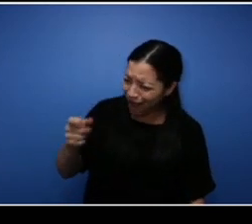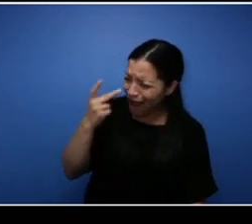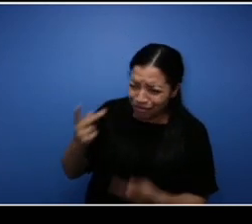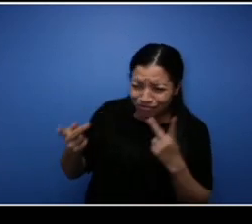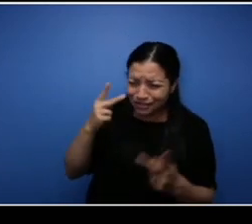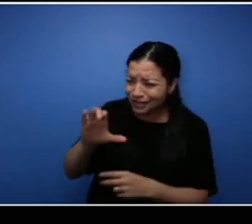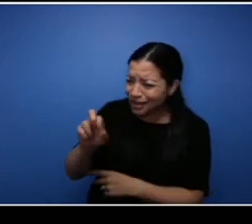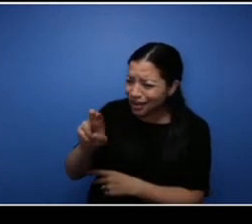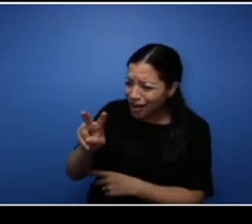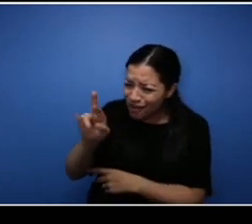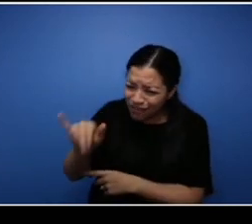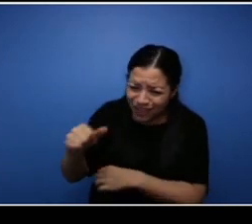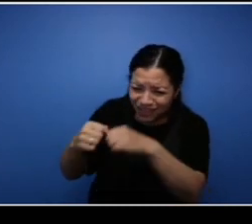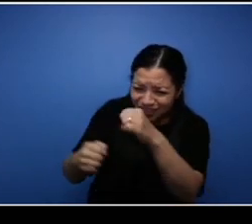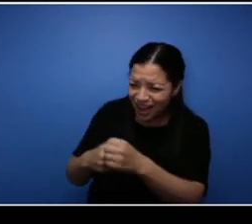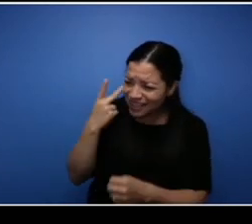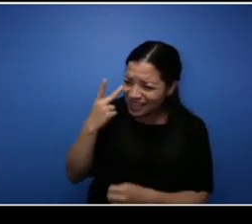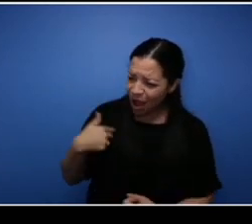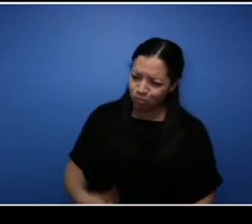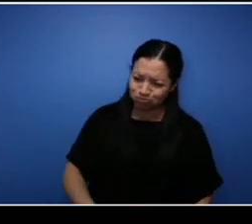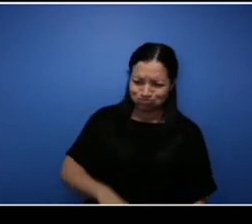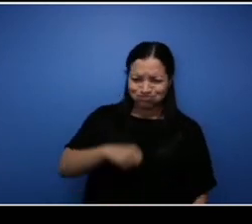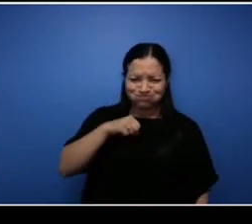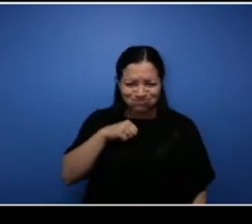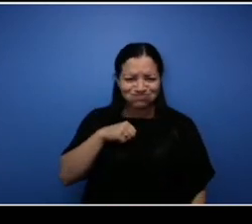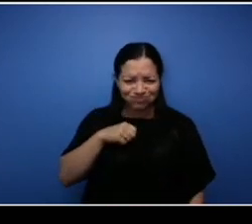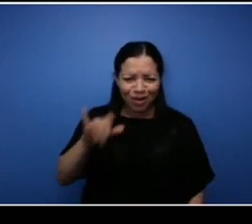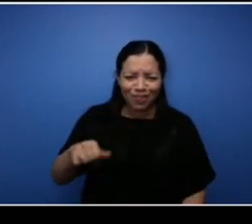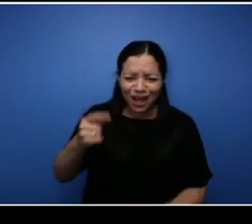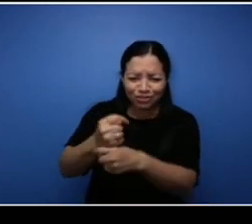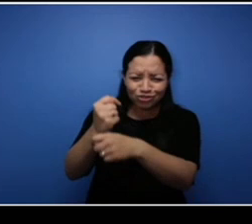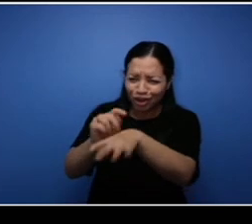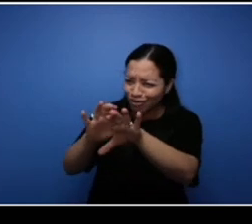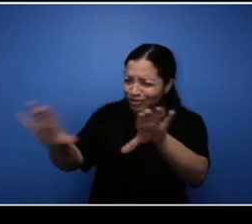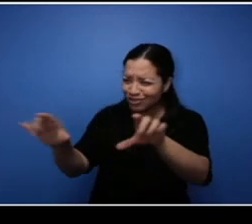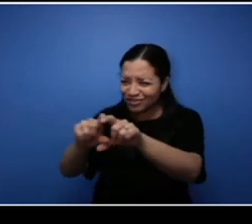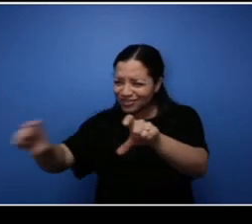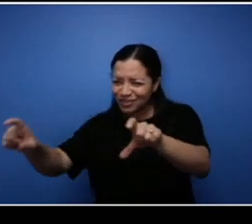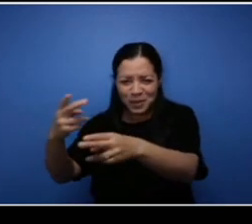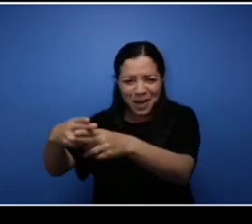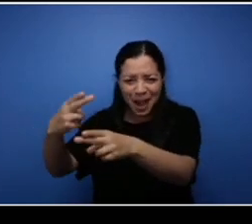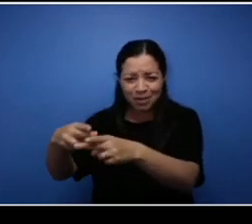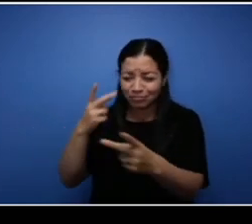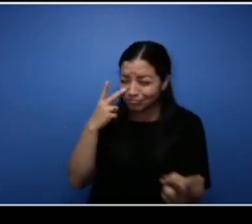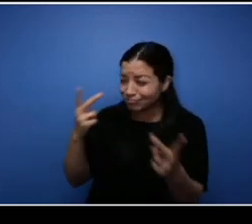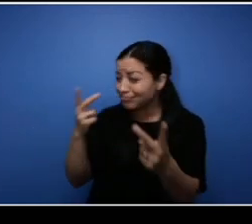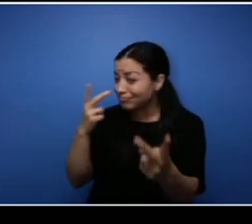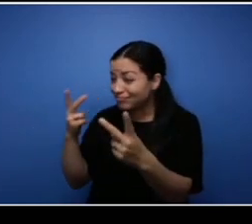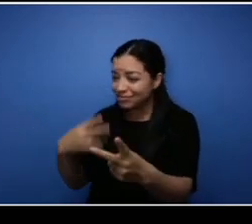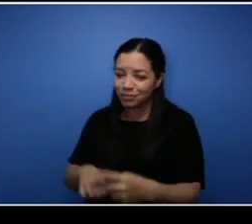I see them I feel so proud and uh it's just so nice to see that. So Nathan, where would